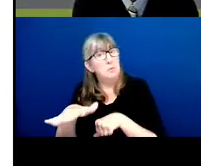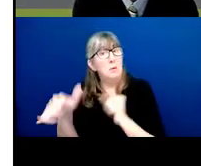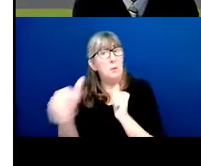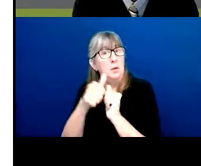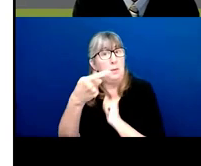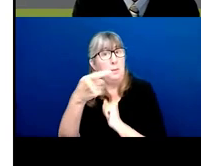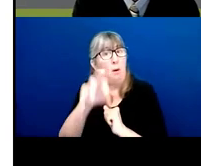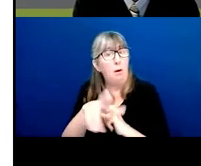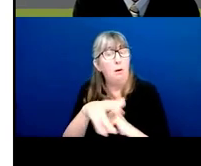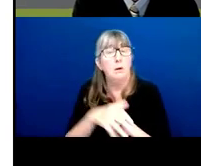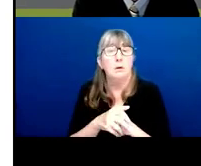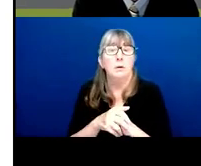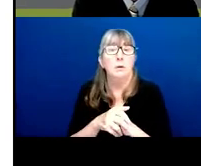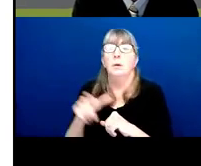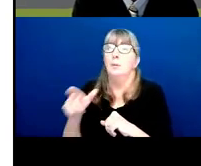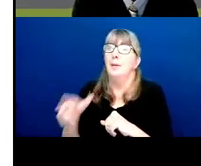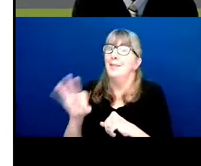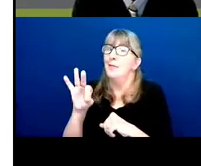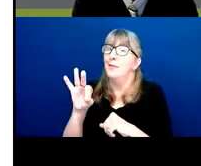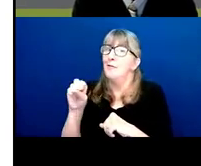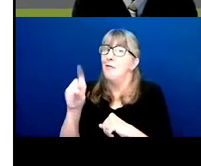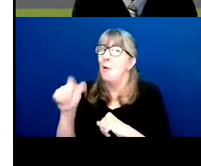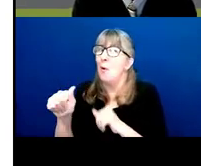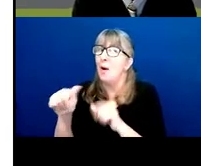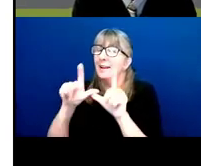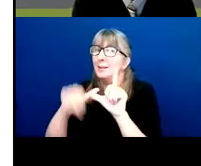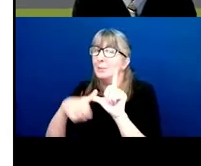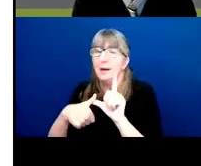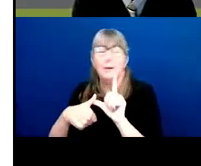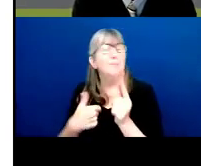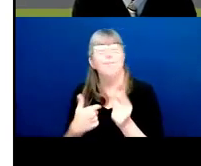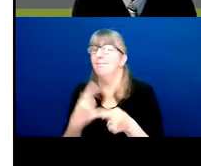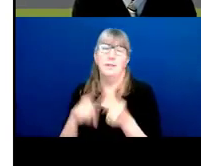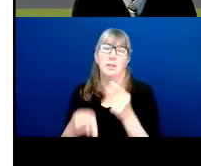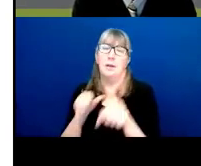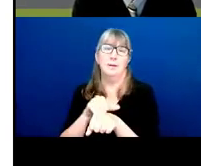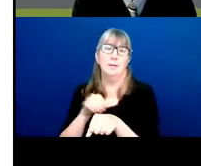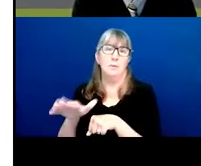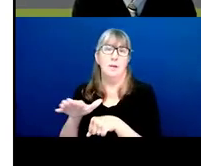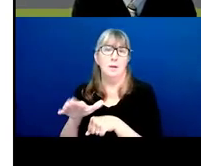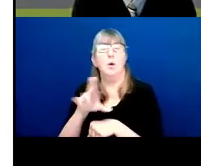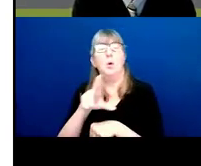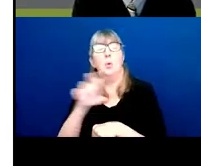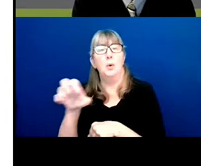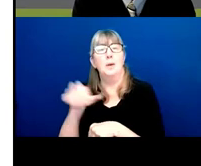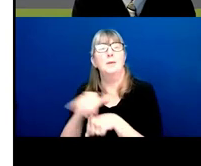but then the FOA expires and you would not be able to submit a resubmission the next cycle.